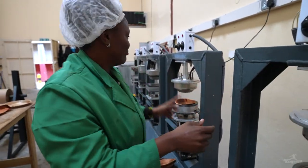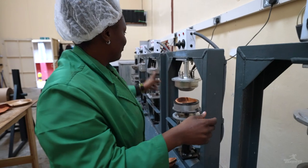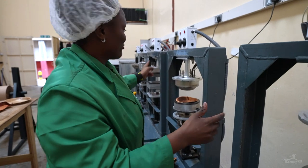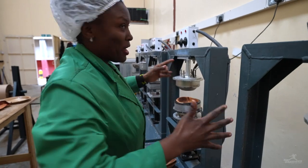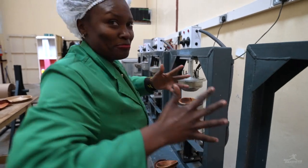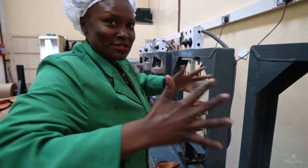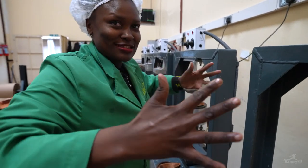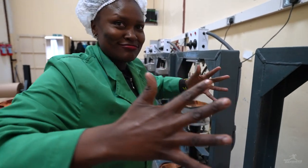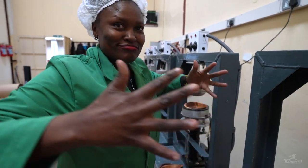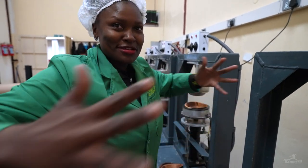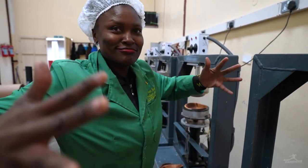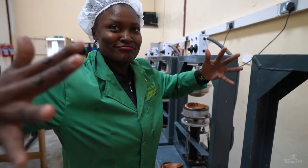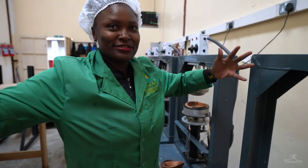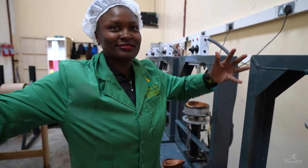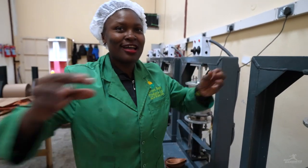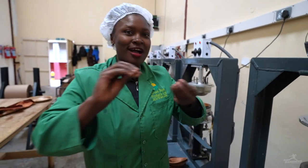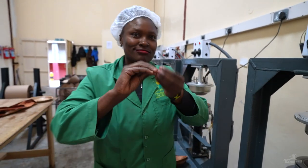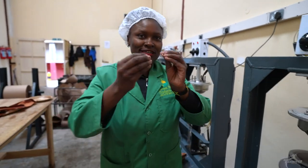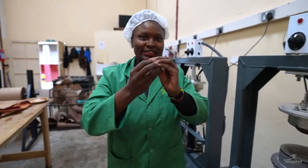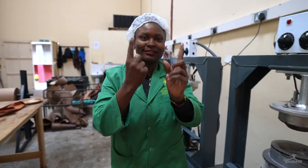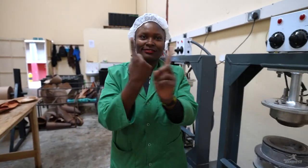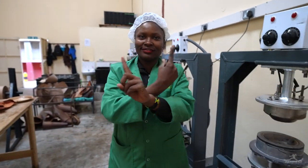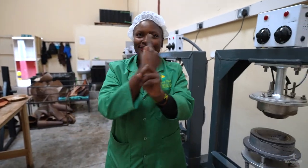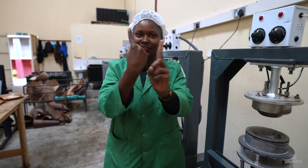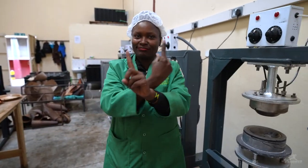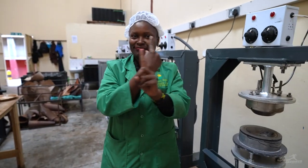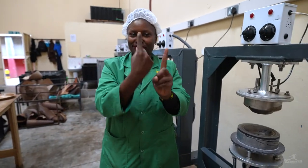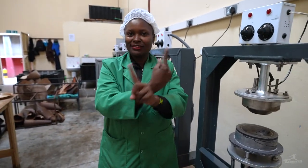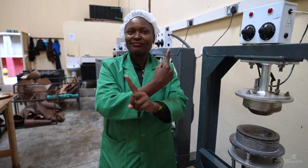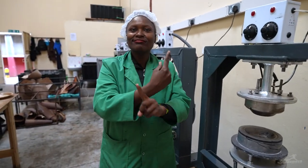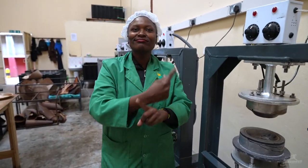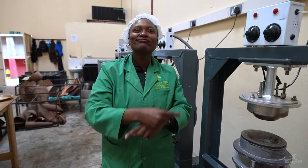That machine makes them even bigger.